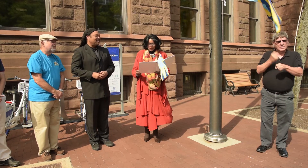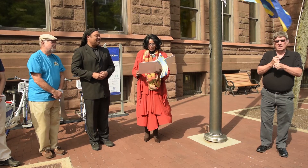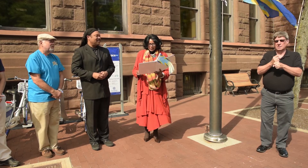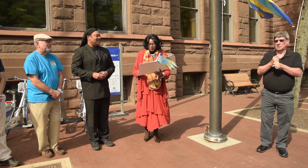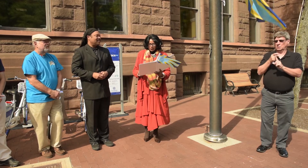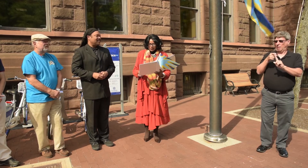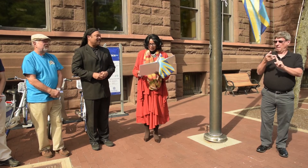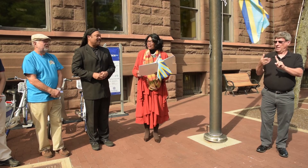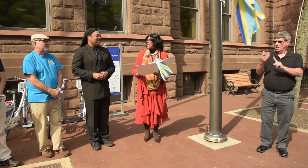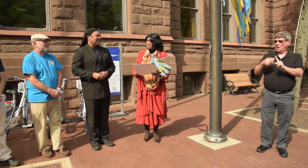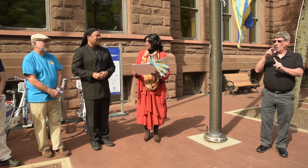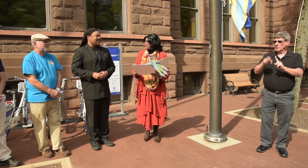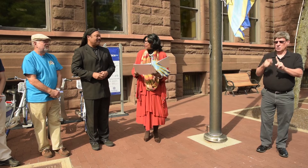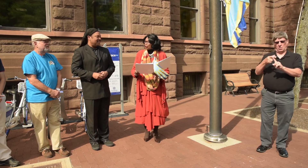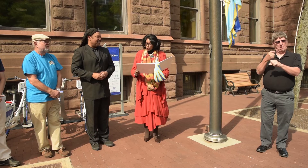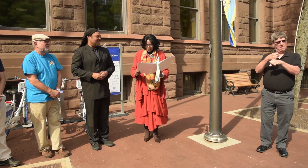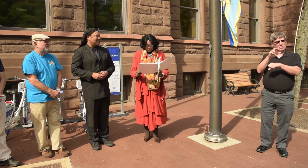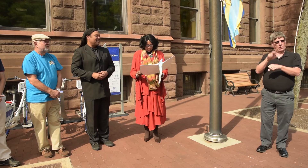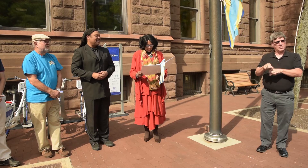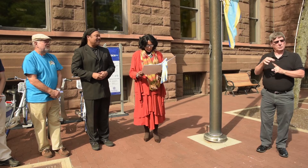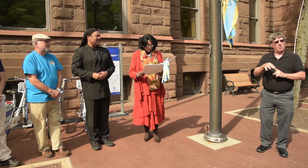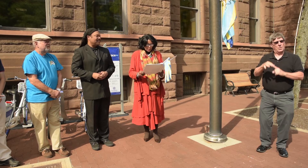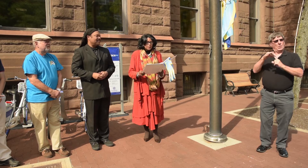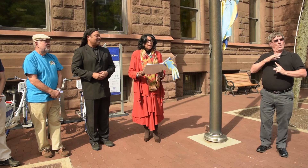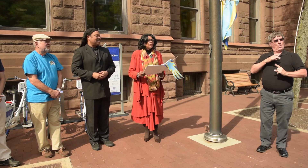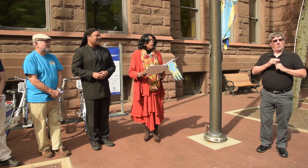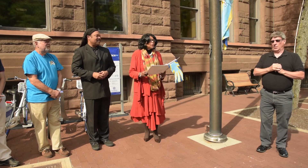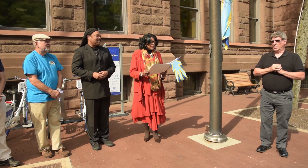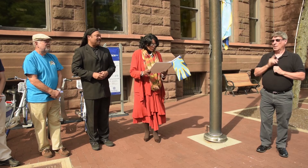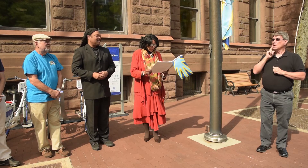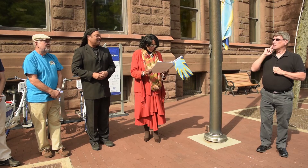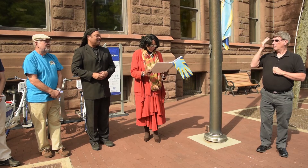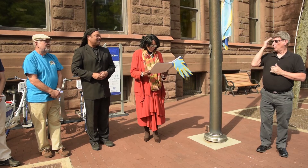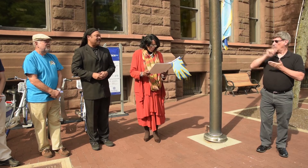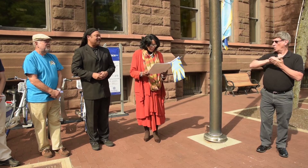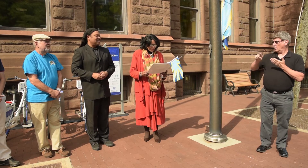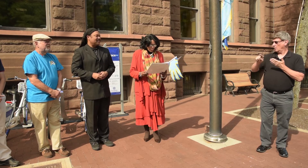the things about the city that makes it unique. Deaf Awareness Week provides a